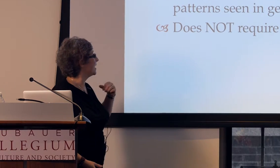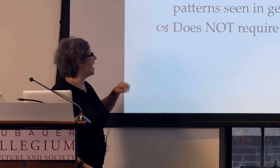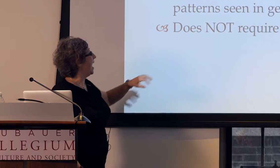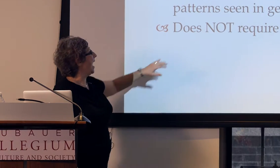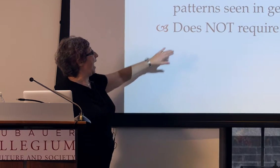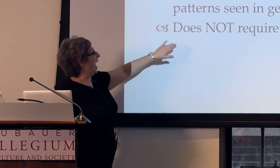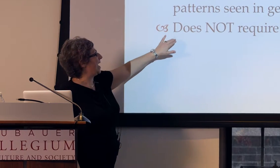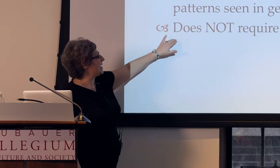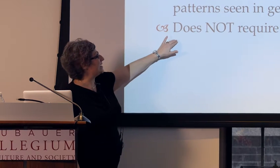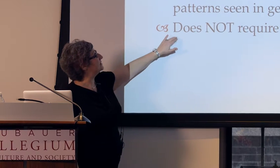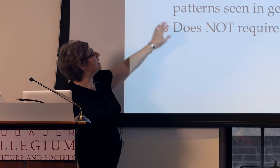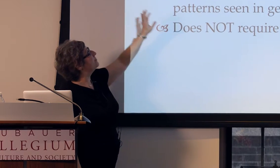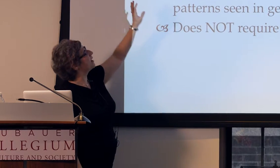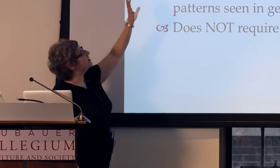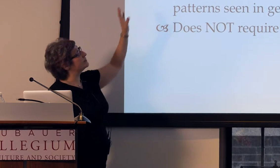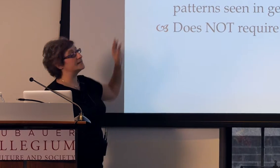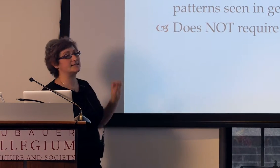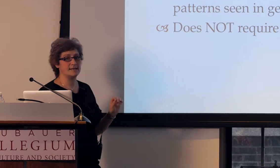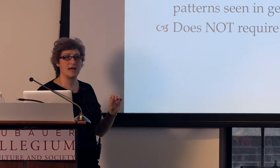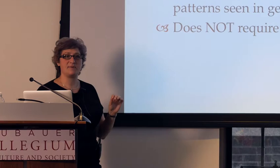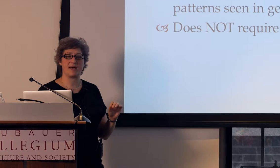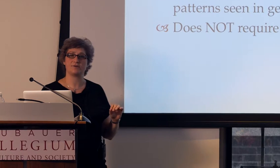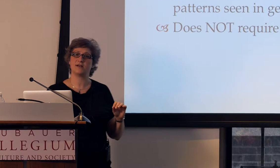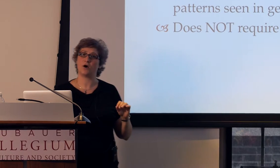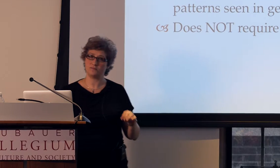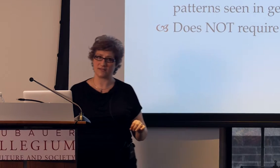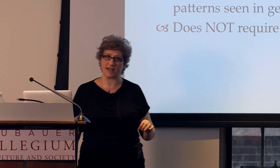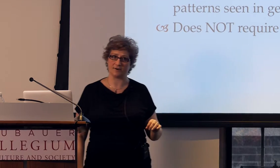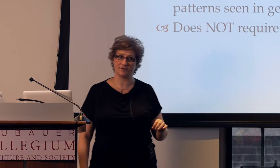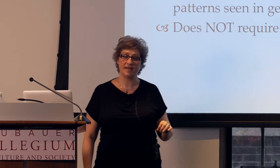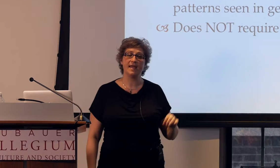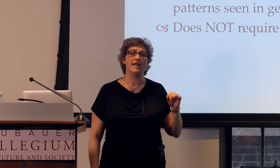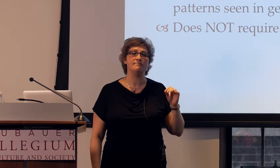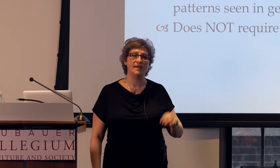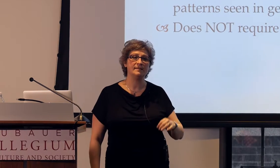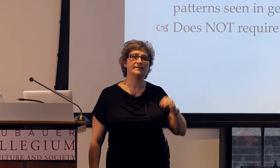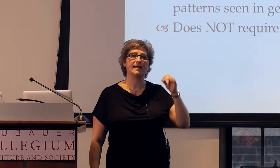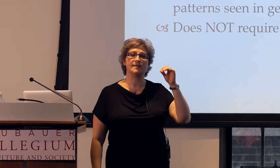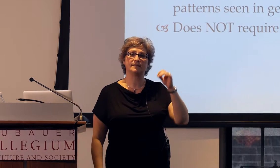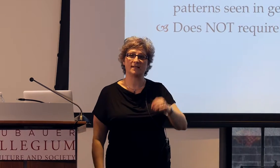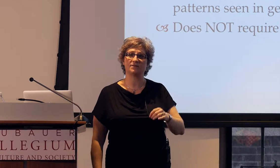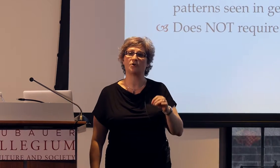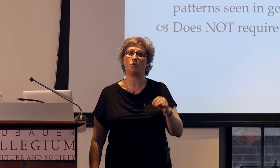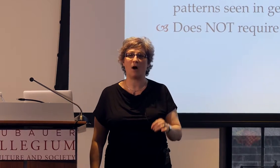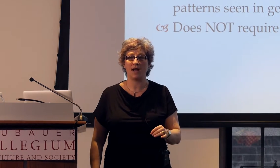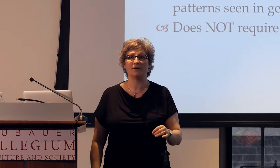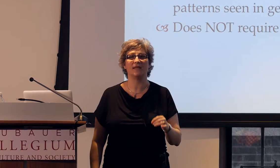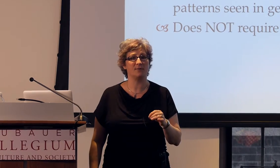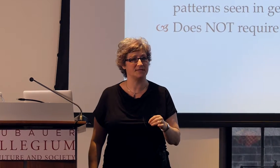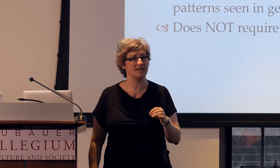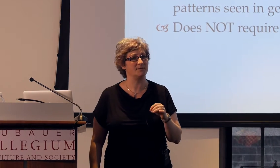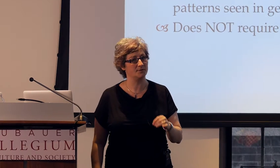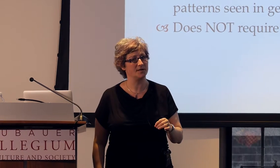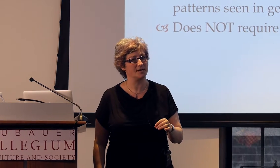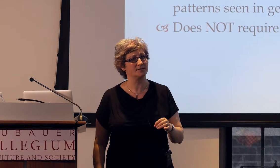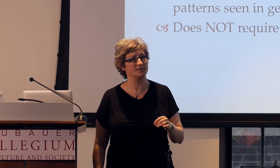And, because we see that pattern in homesigners, it means that it doesn't require linguistic community